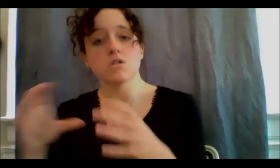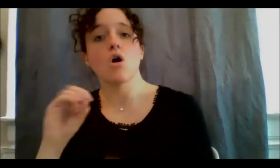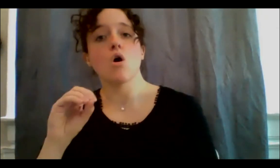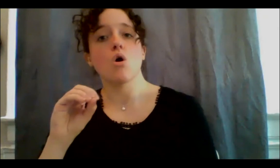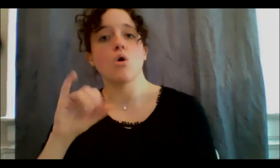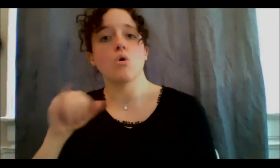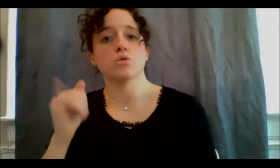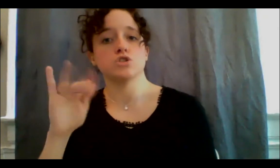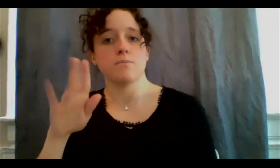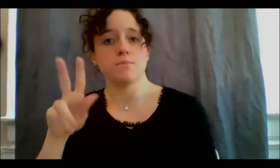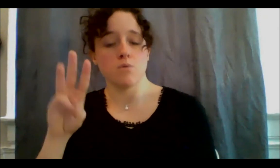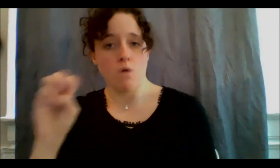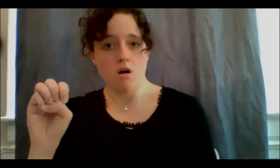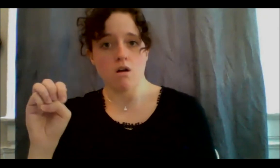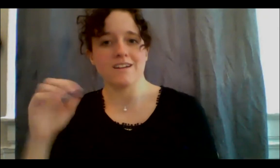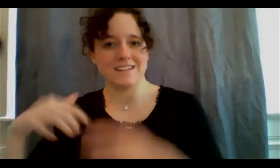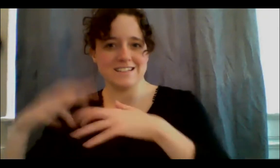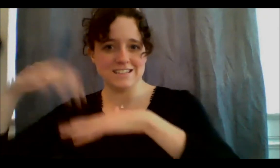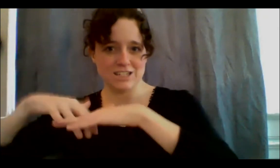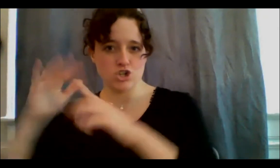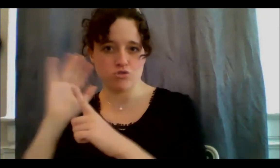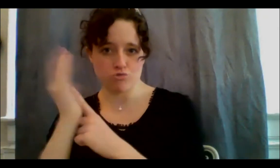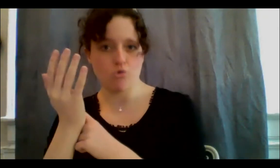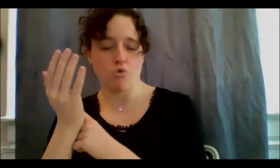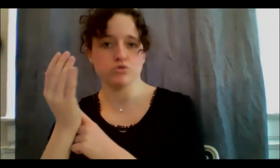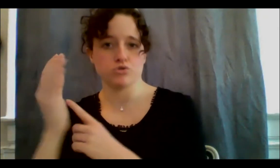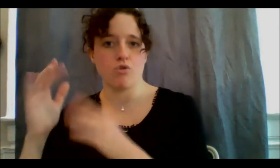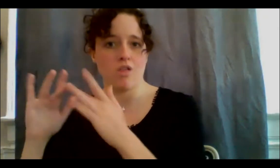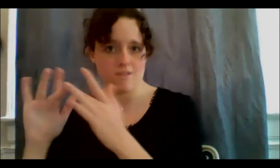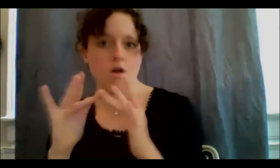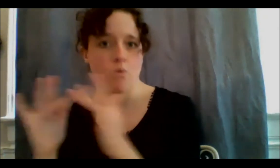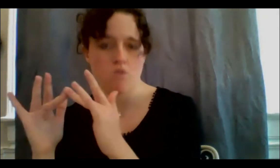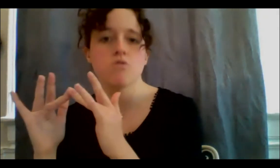means "roots" in our language, so our roots of course are really important, and